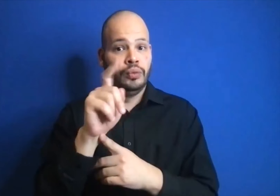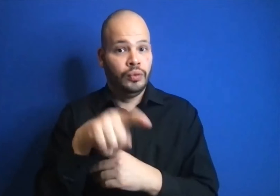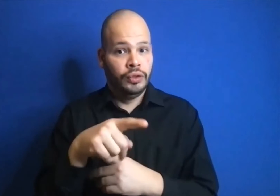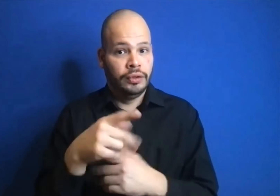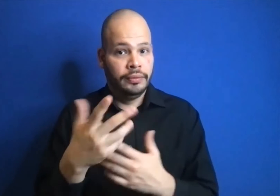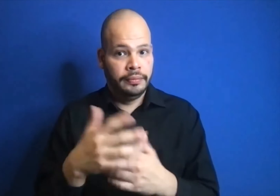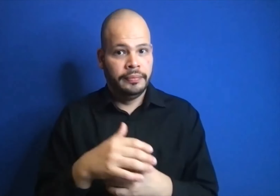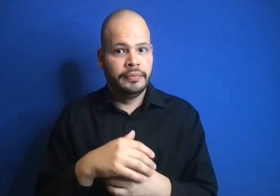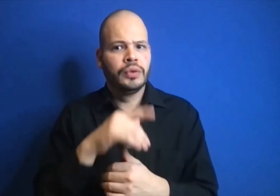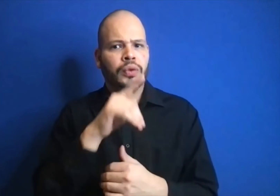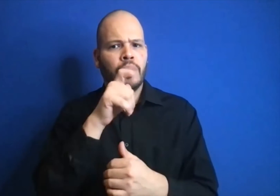Question #3